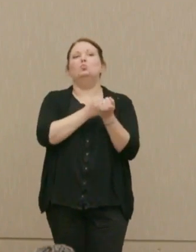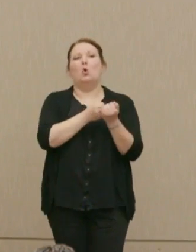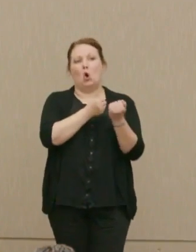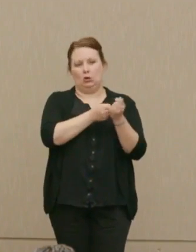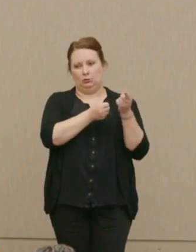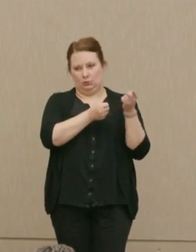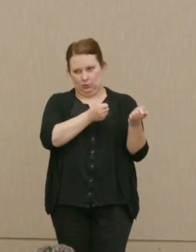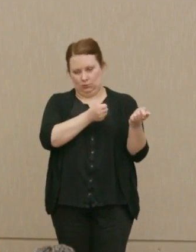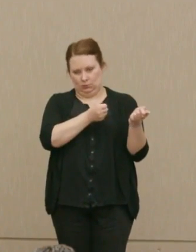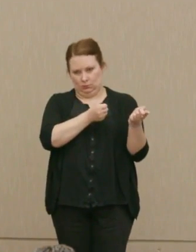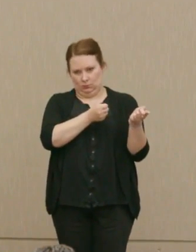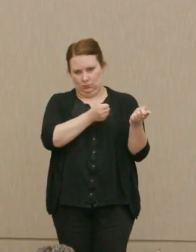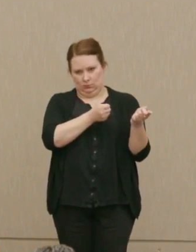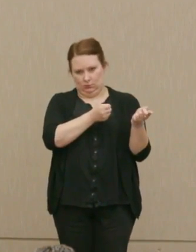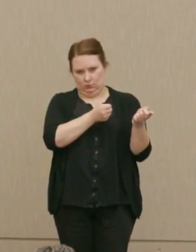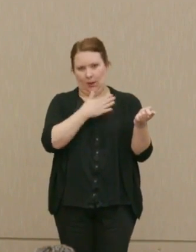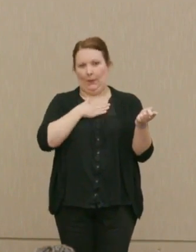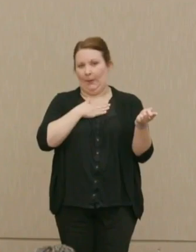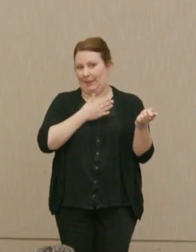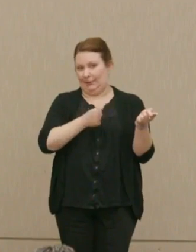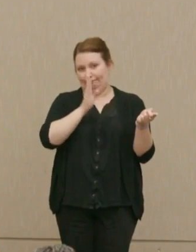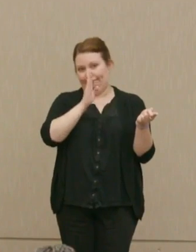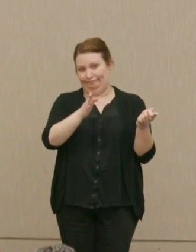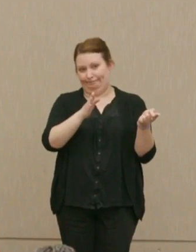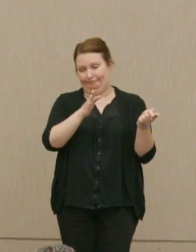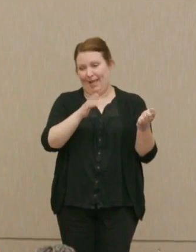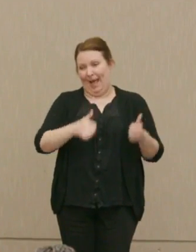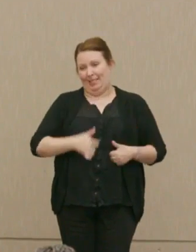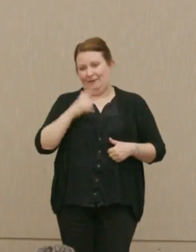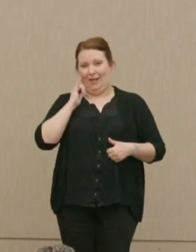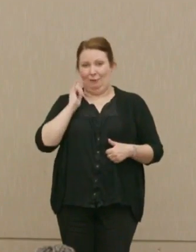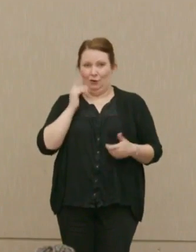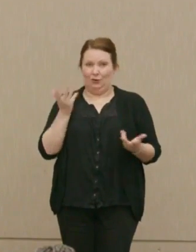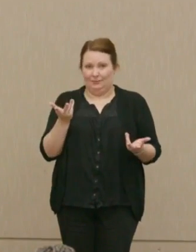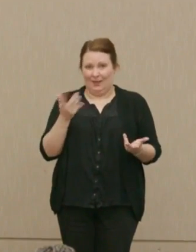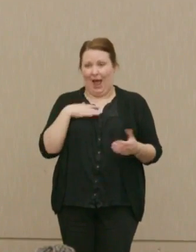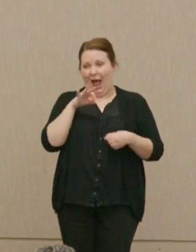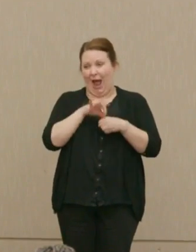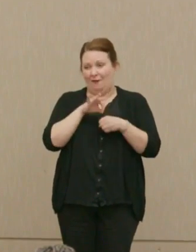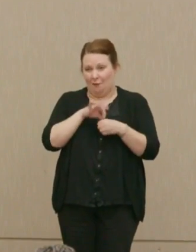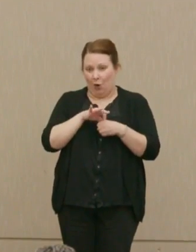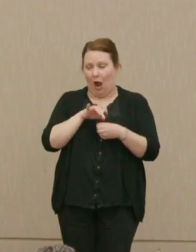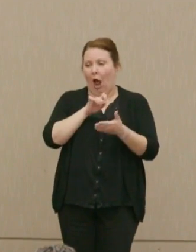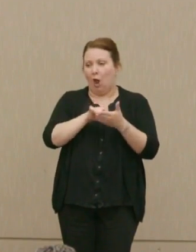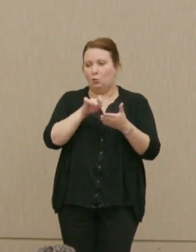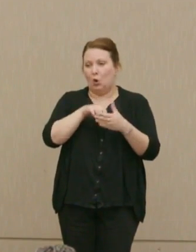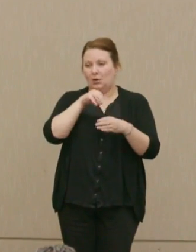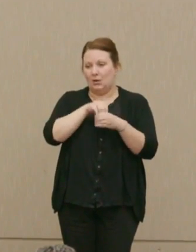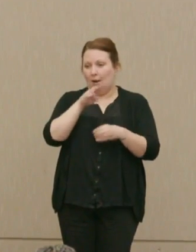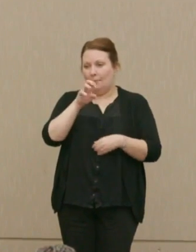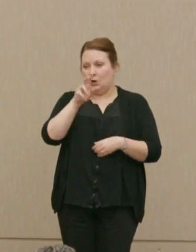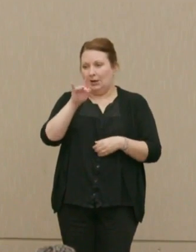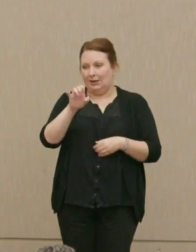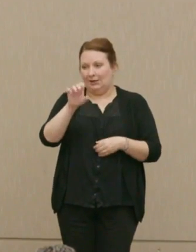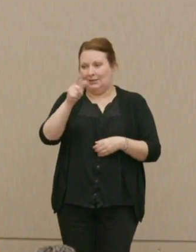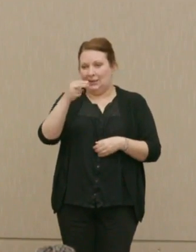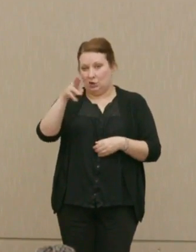I'll admit, strictly speaking I live in California. I wrote in Bernie Sanders.